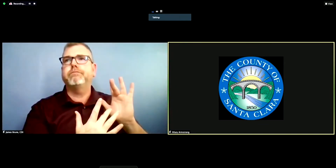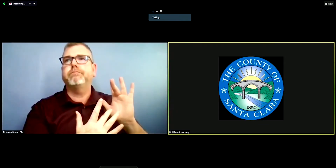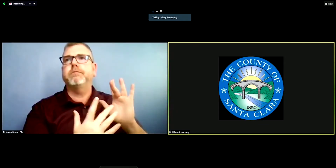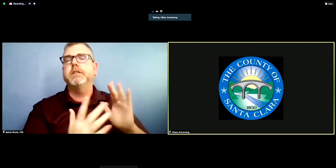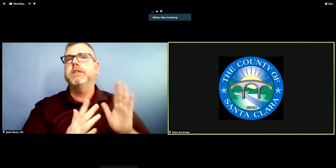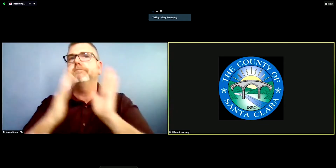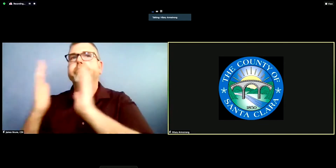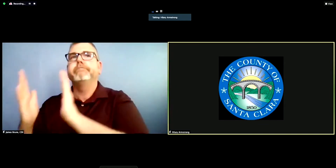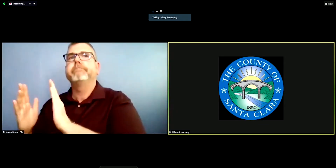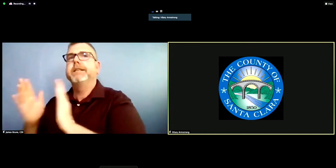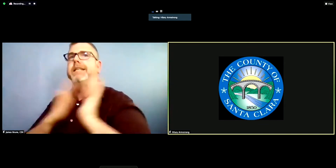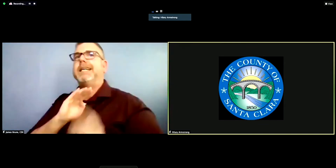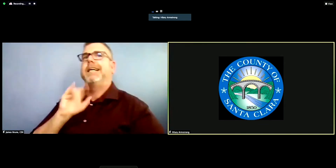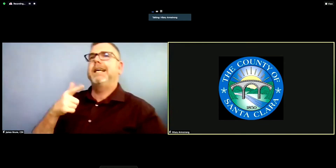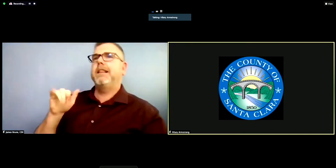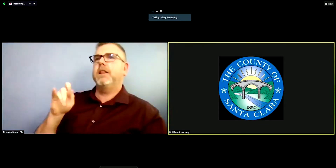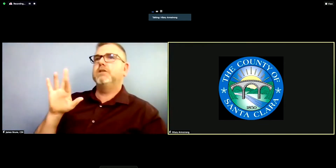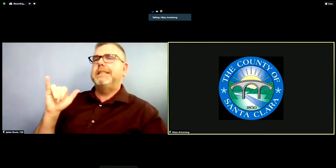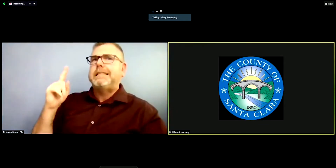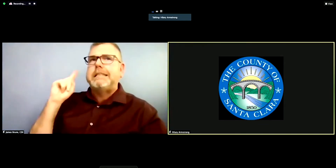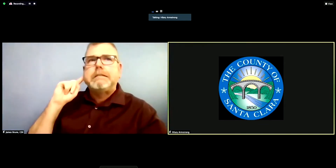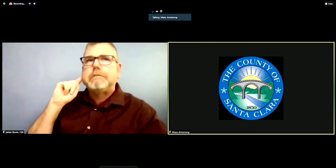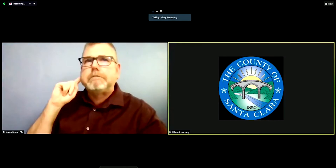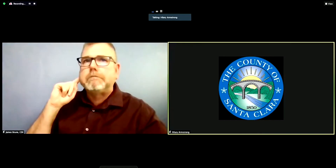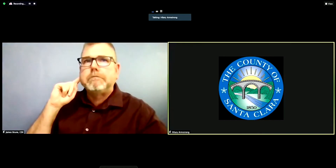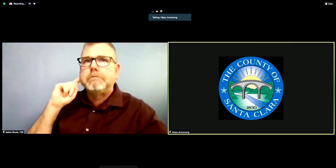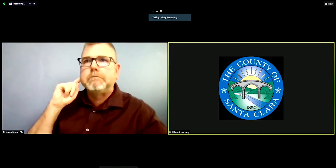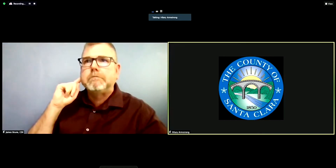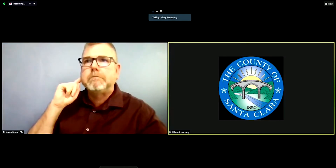uh We will attempt. It looks like we oh it looks like we lost you all together, so we will come